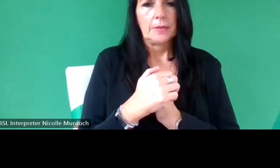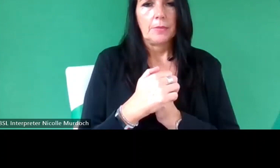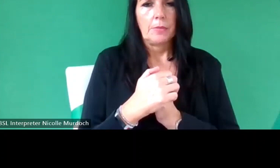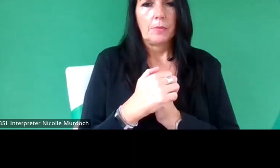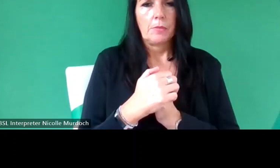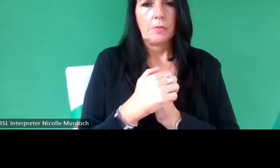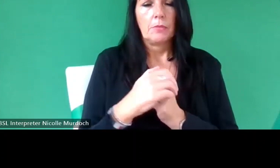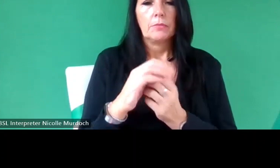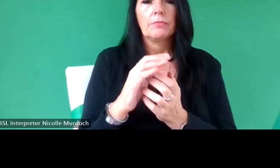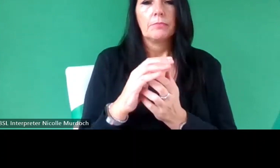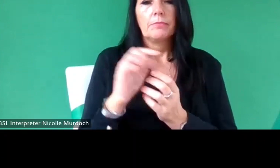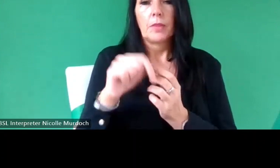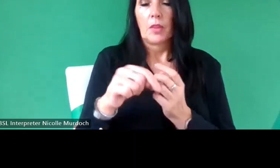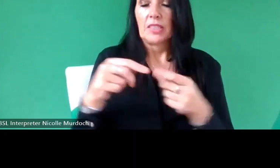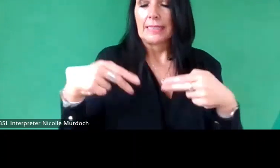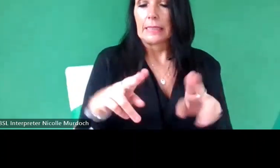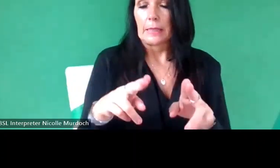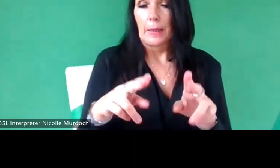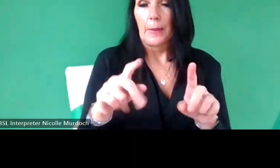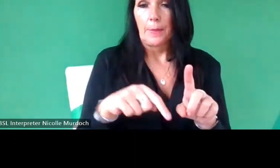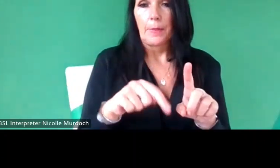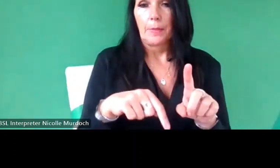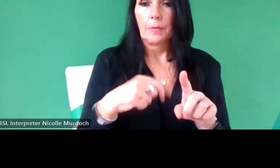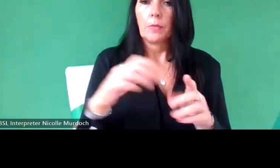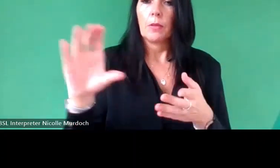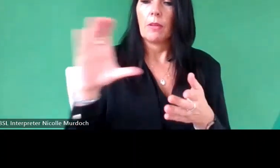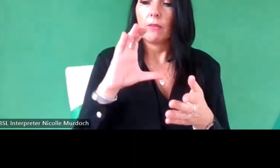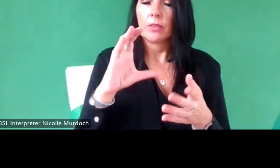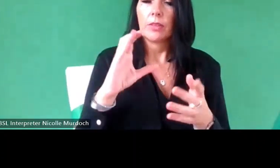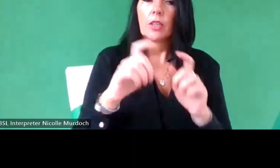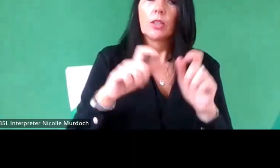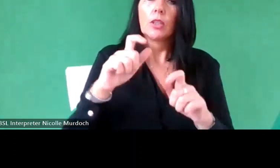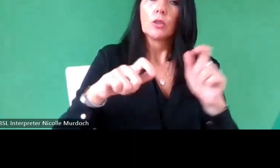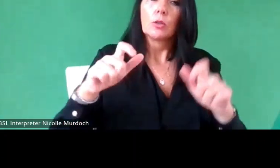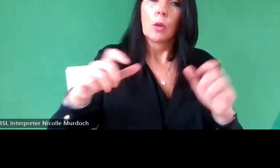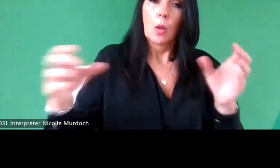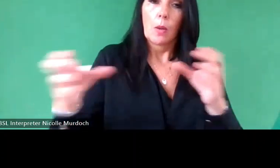scheme where we um got funding to employ people from different backgrounds different economically